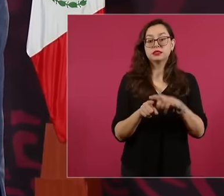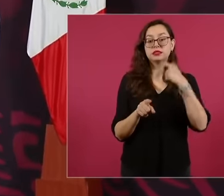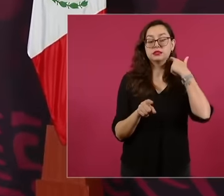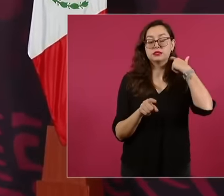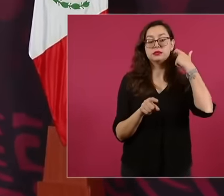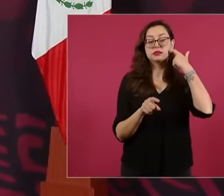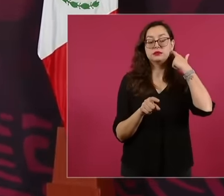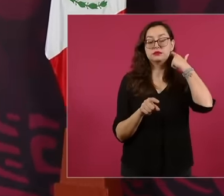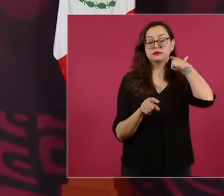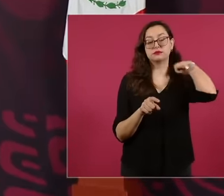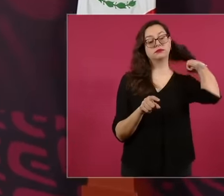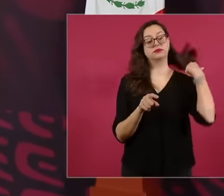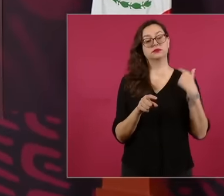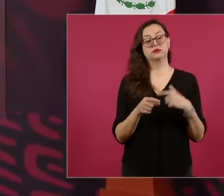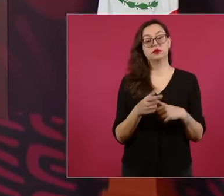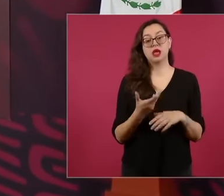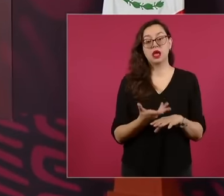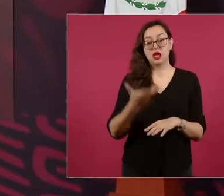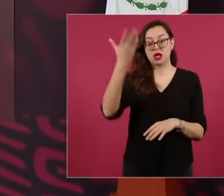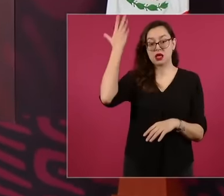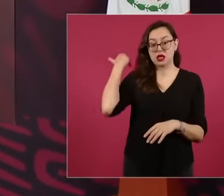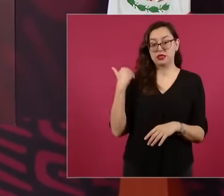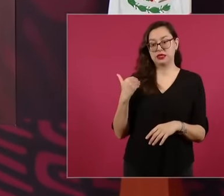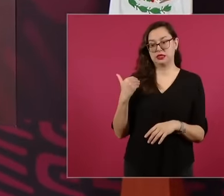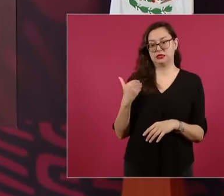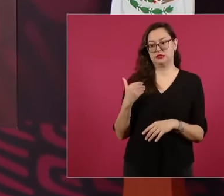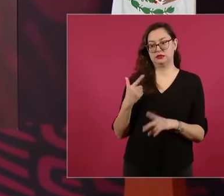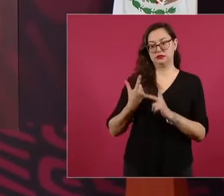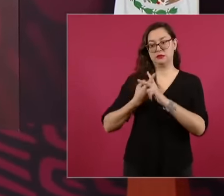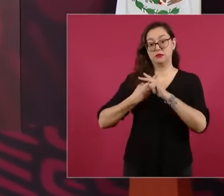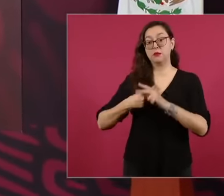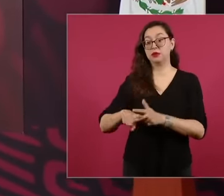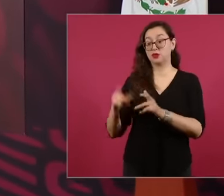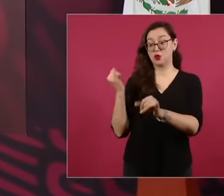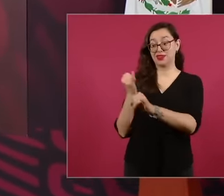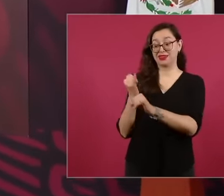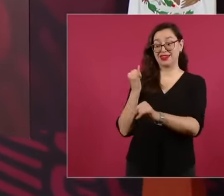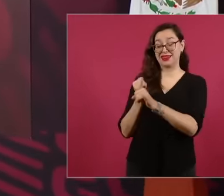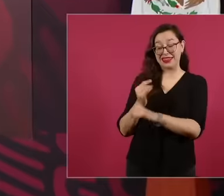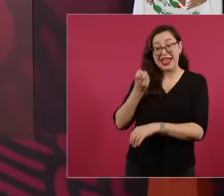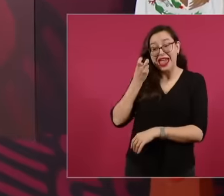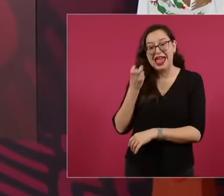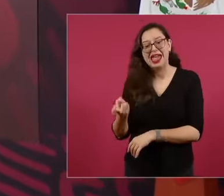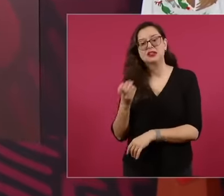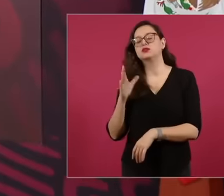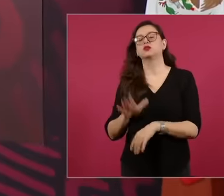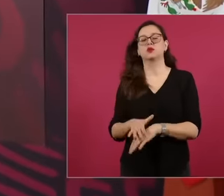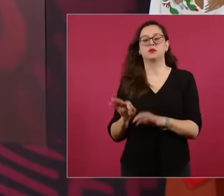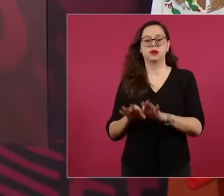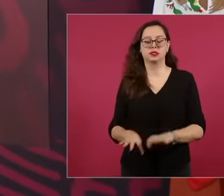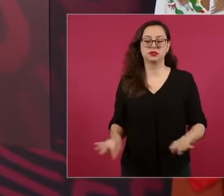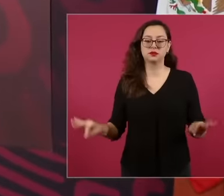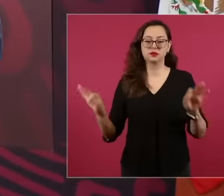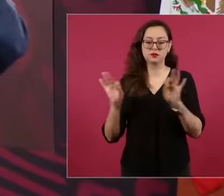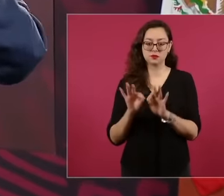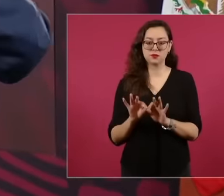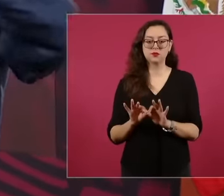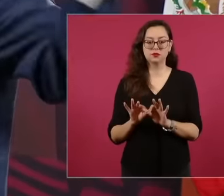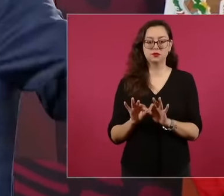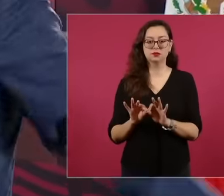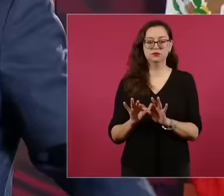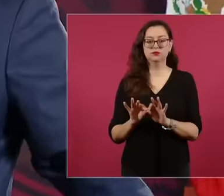the emergence of social networks that was very important to me it was my turn before